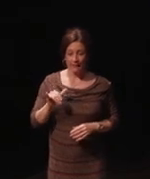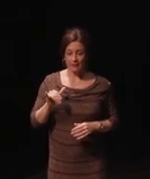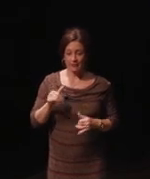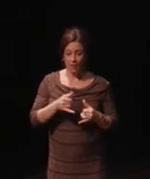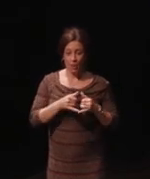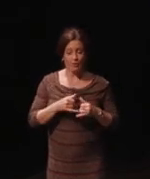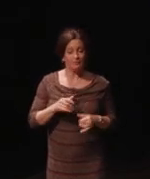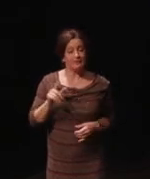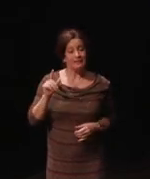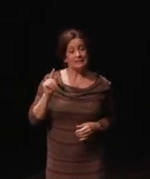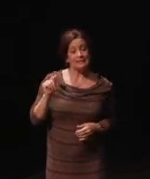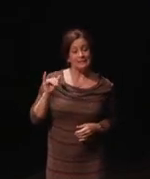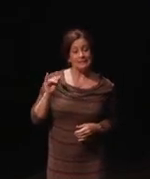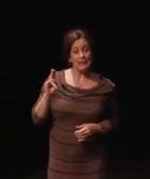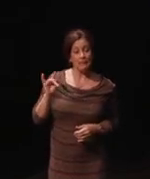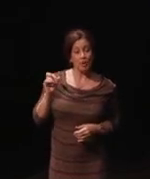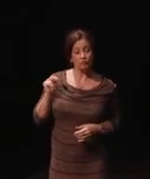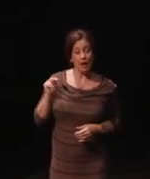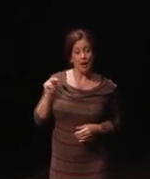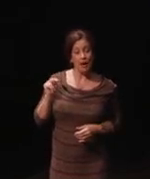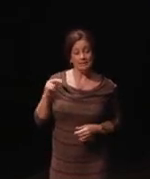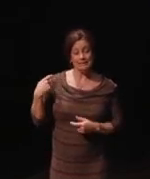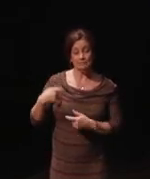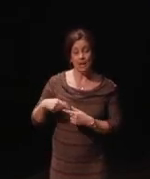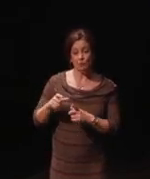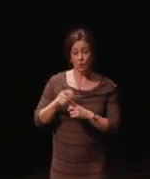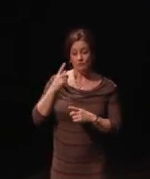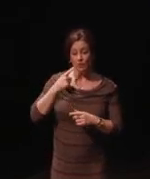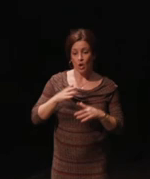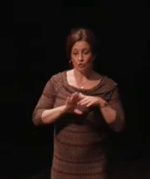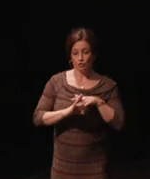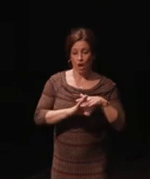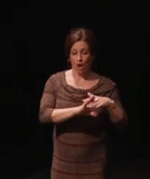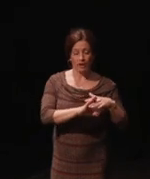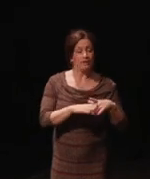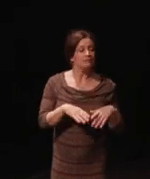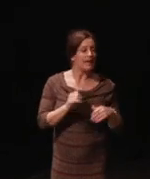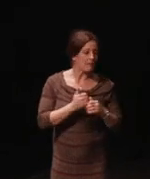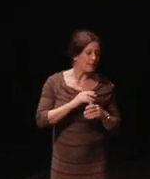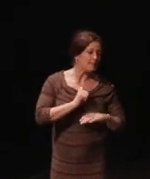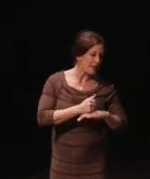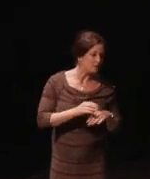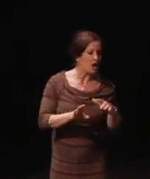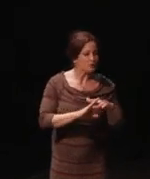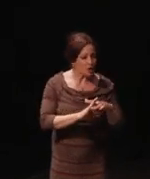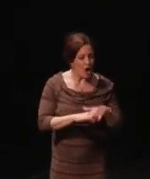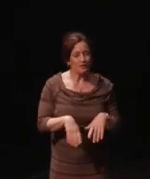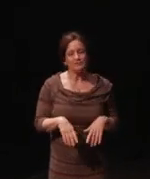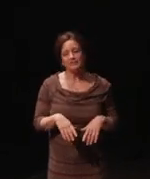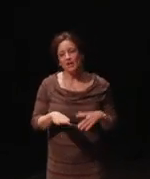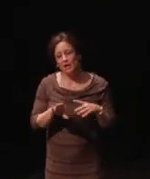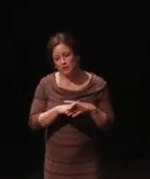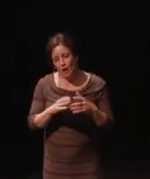shark and that's the name of our studio. Everything we do is based on sharks, we get shark balloons for our birthday, the studio is very big on sharks.